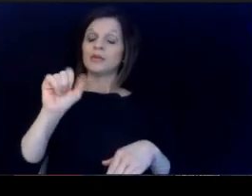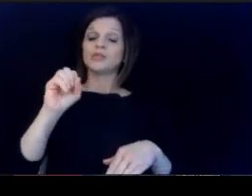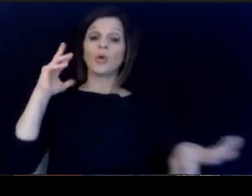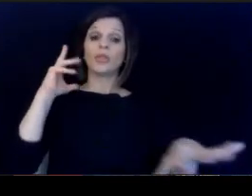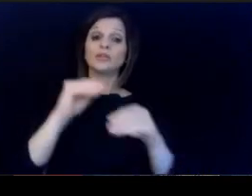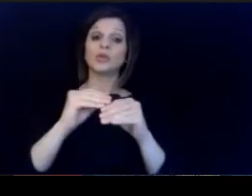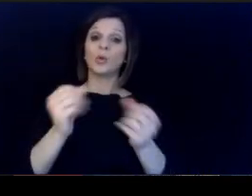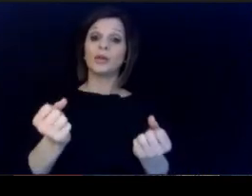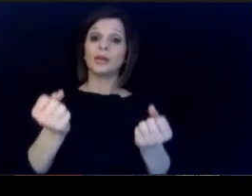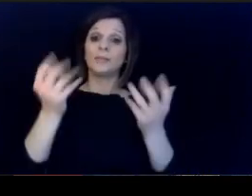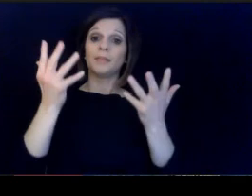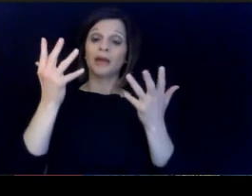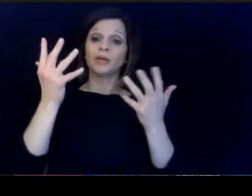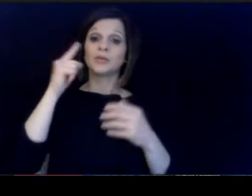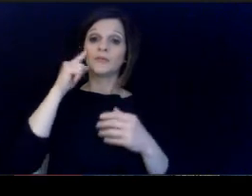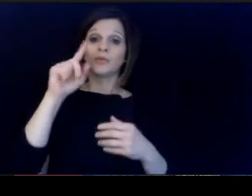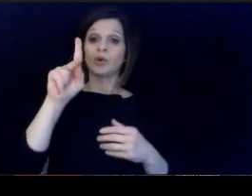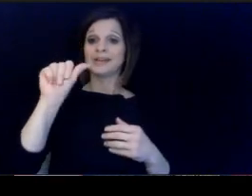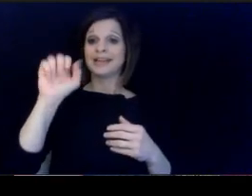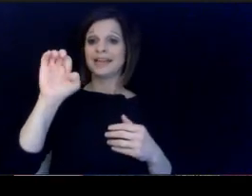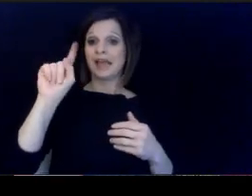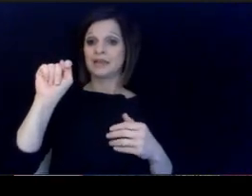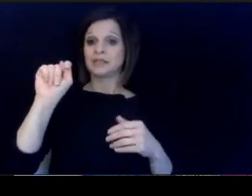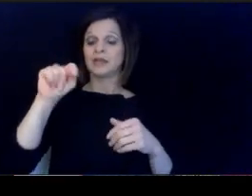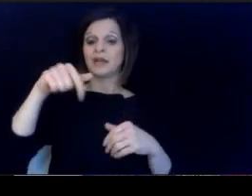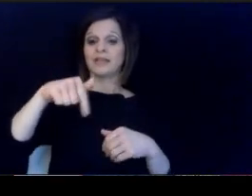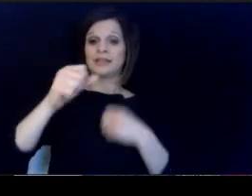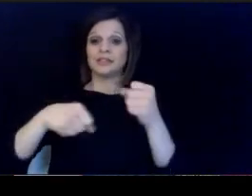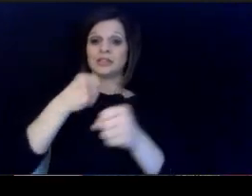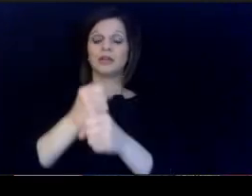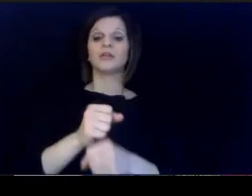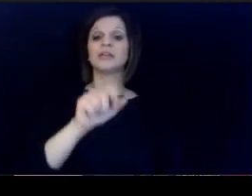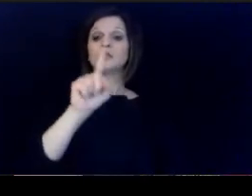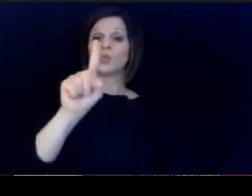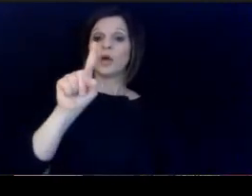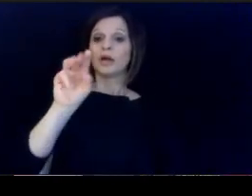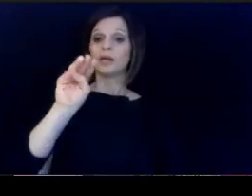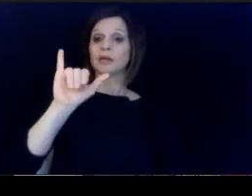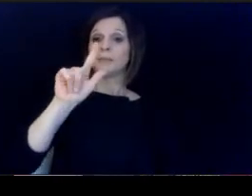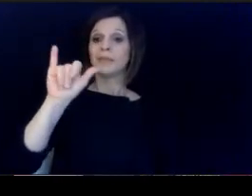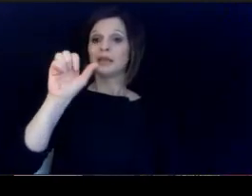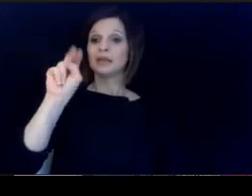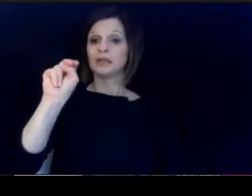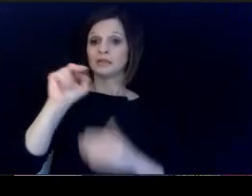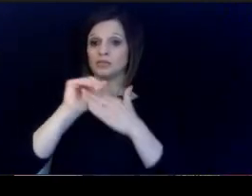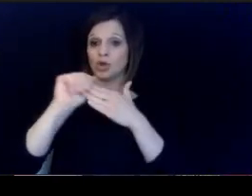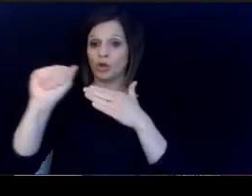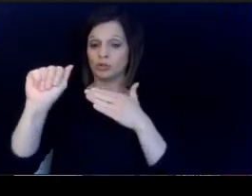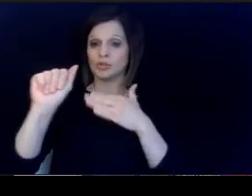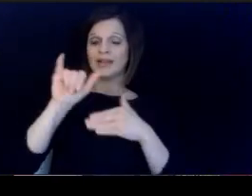so the total amount that has been allotted for Kate for this year. is $1,000,000 that includes.